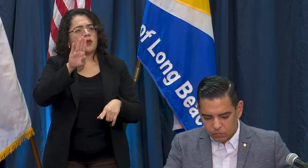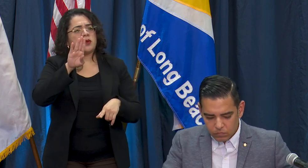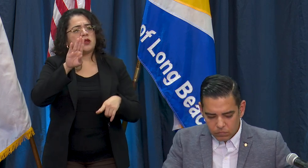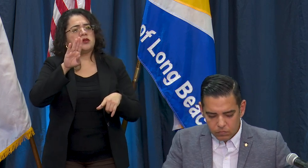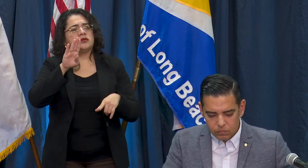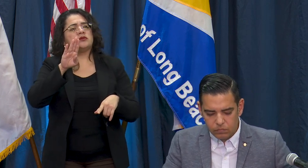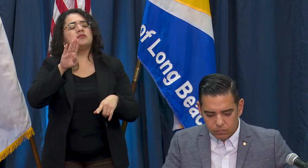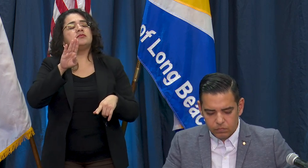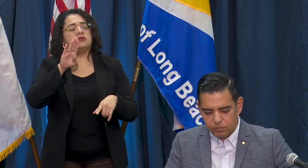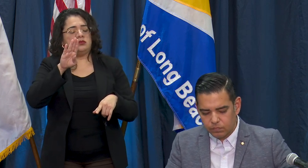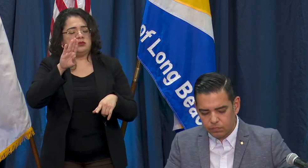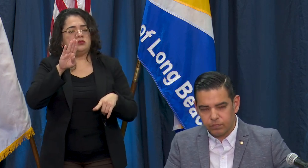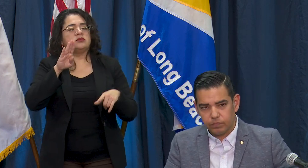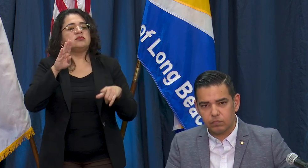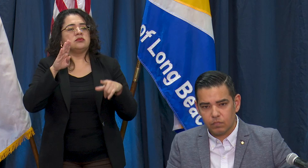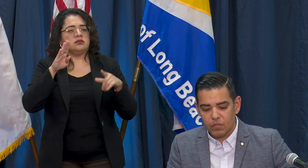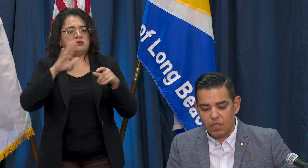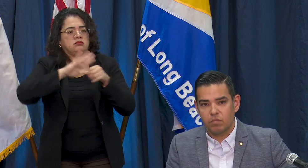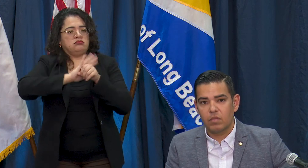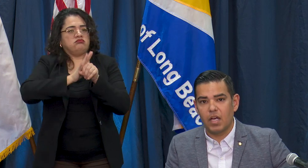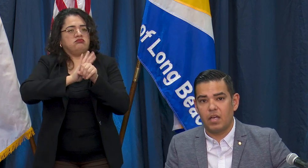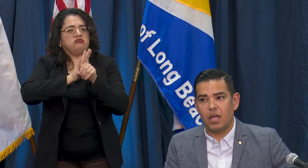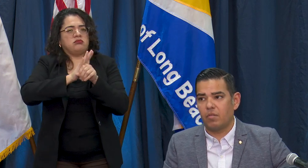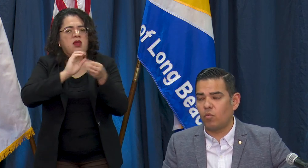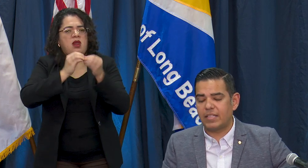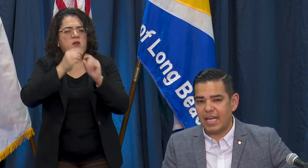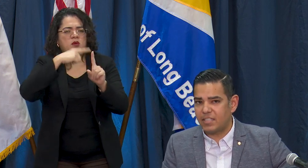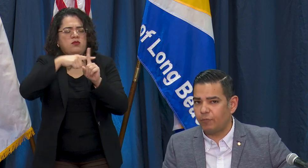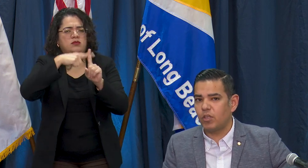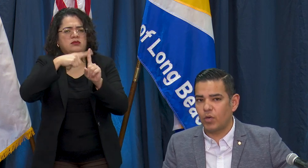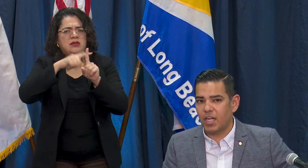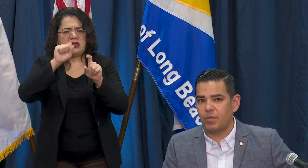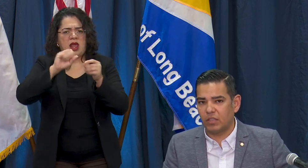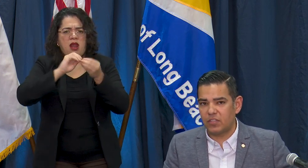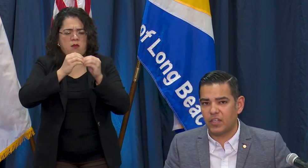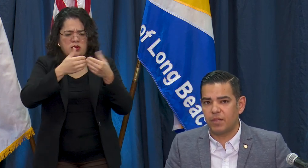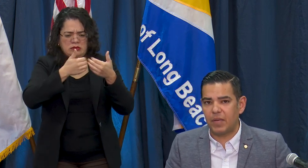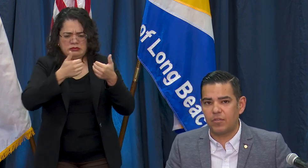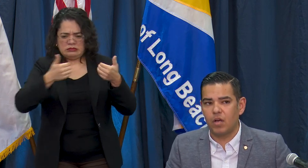by race and or income level? I definitely know we're going to be releasing it based off